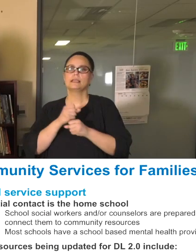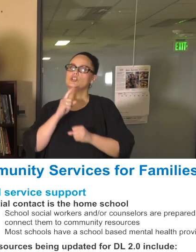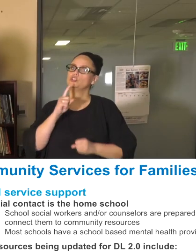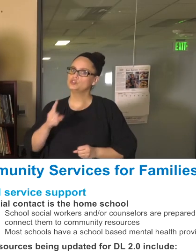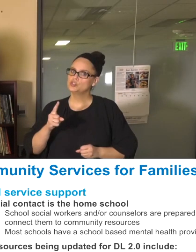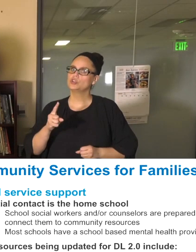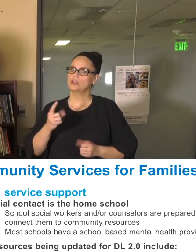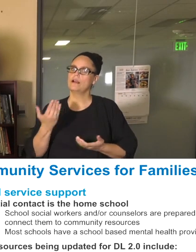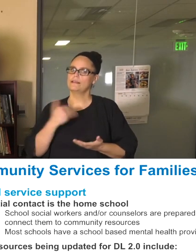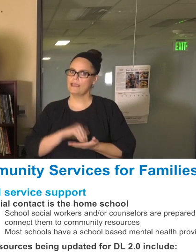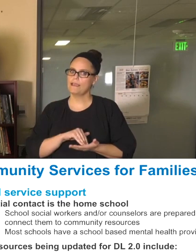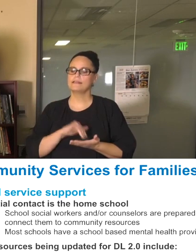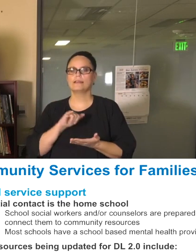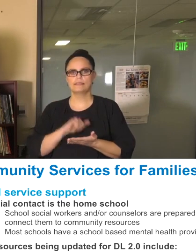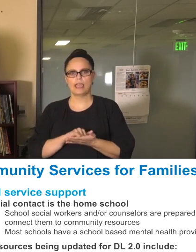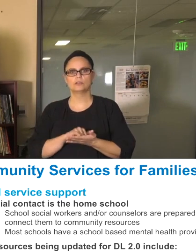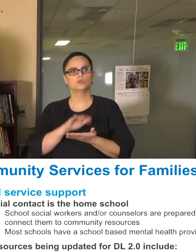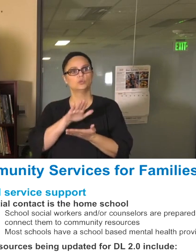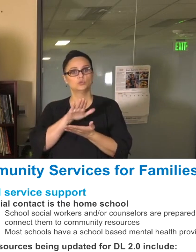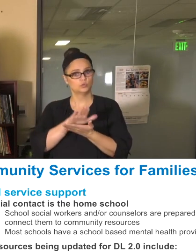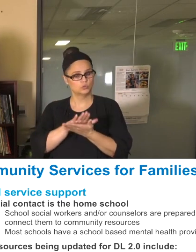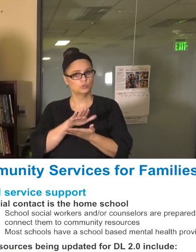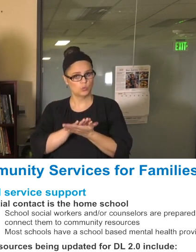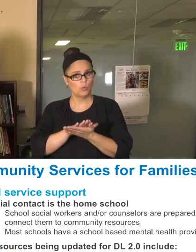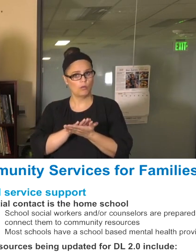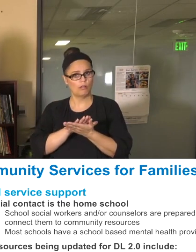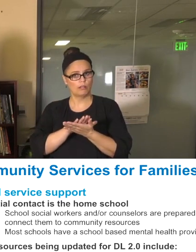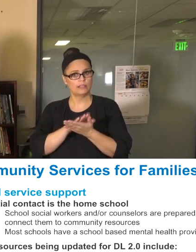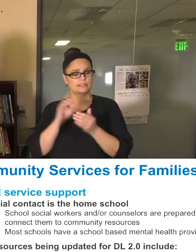again, that schools is the initial place of contact.